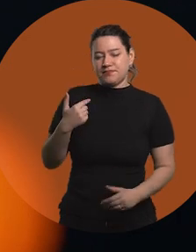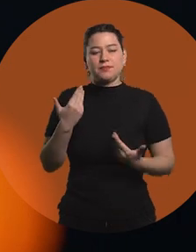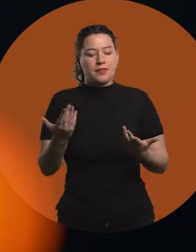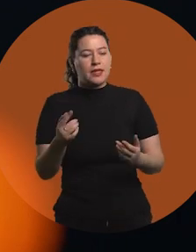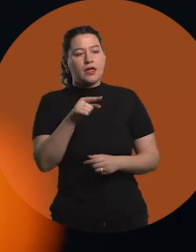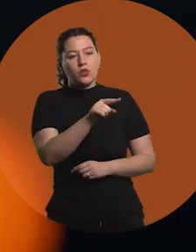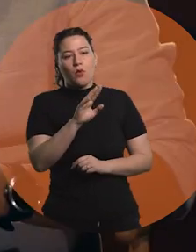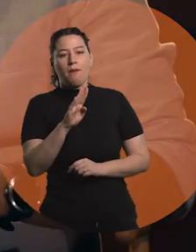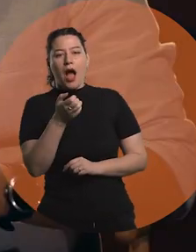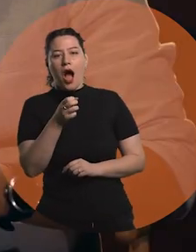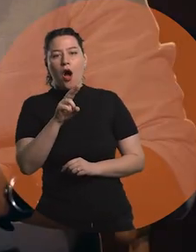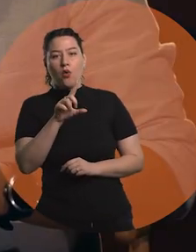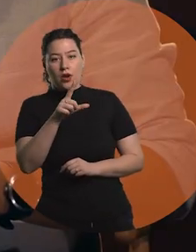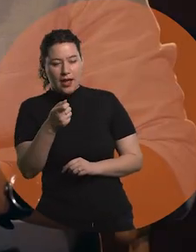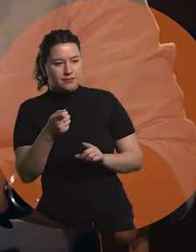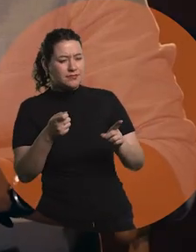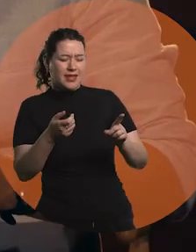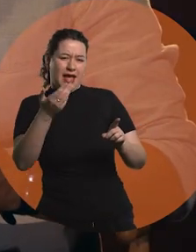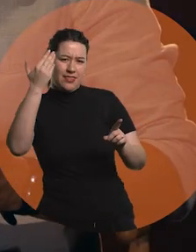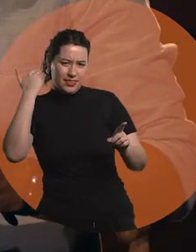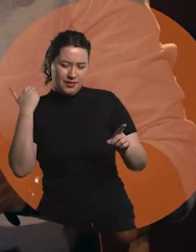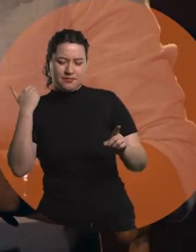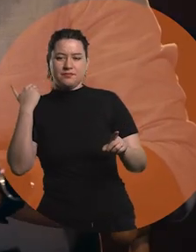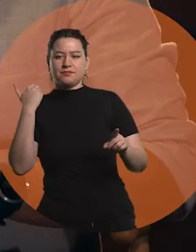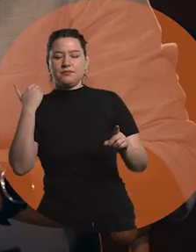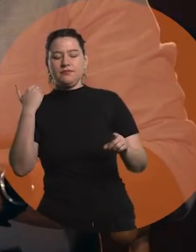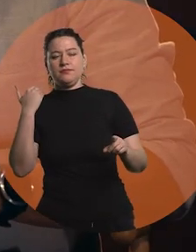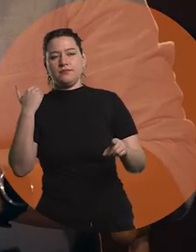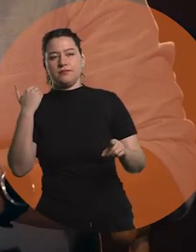Paula, since those first years,